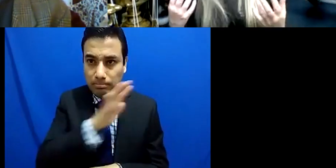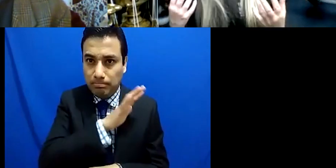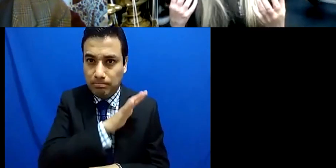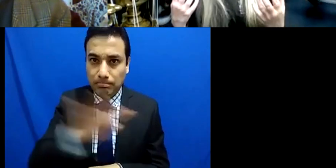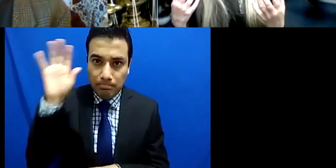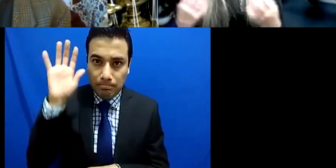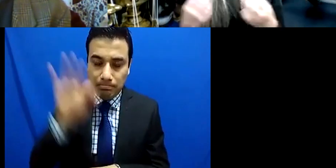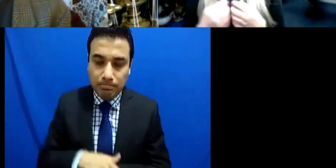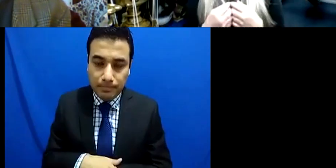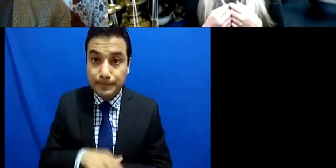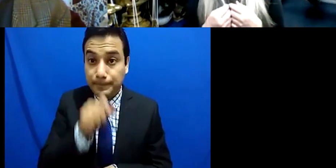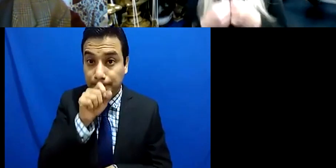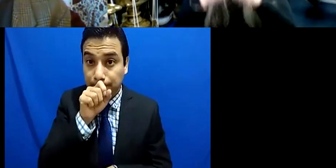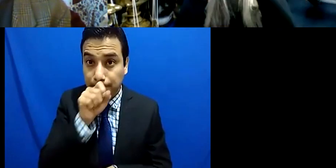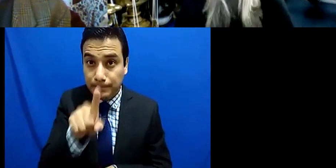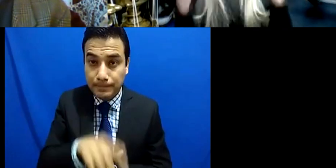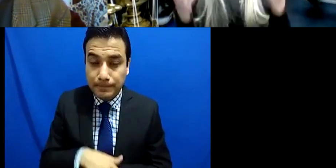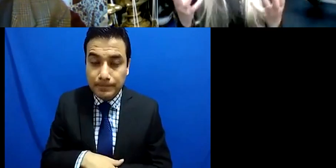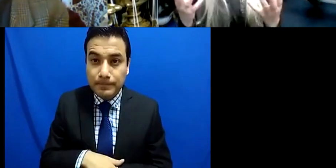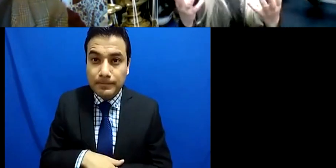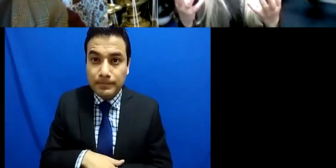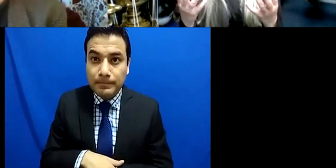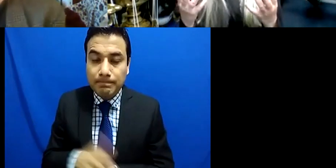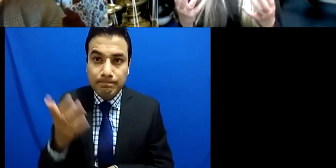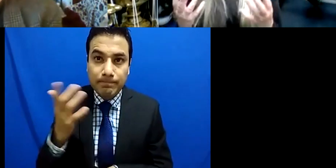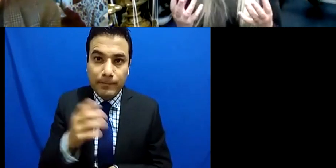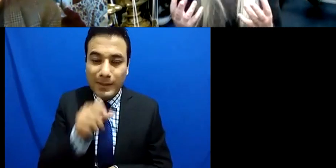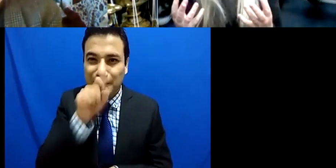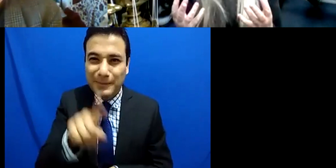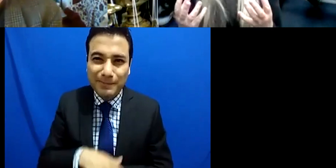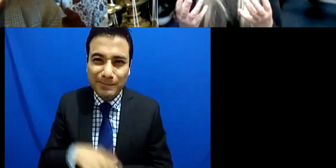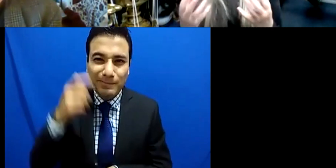aids, we have it's the same with the openness and discussion that musicians have as regards